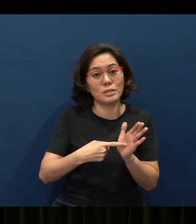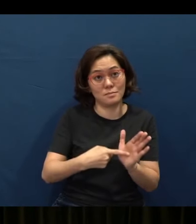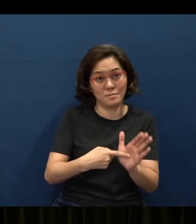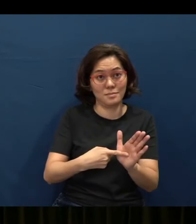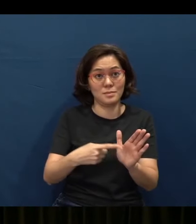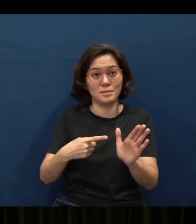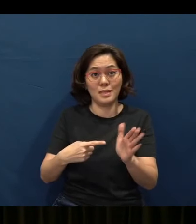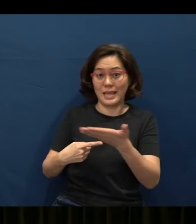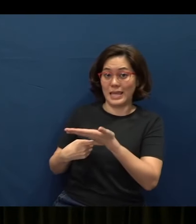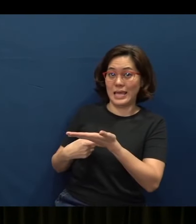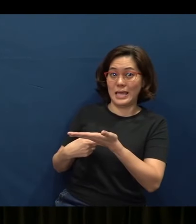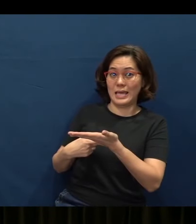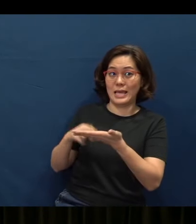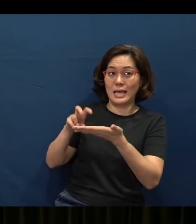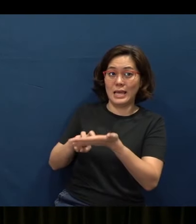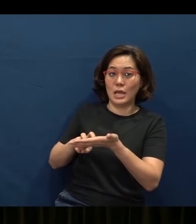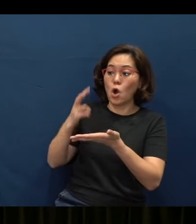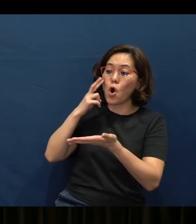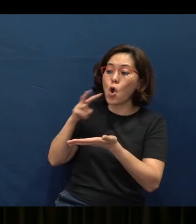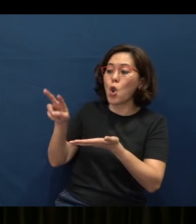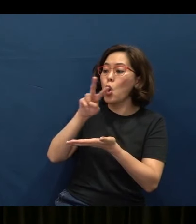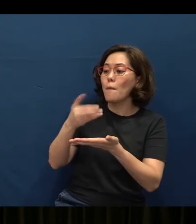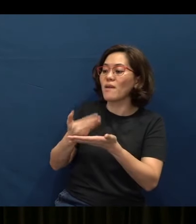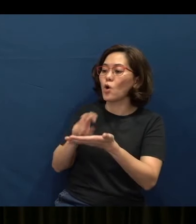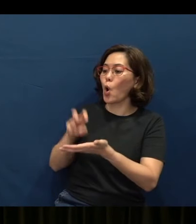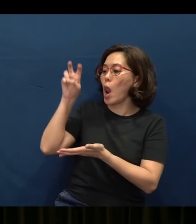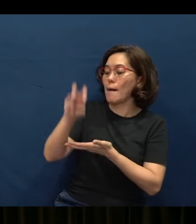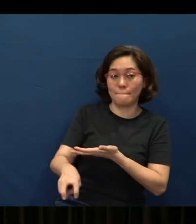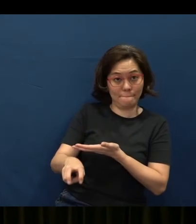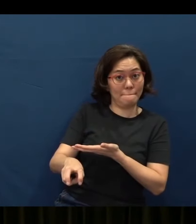It will be this: Look before you leap.